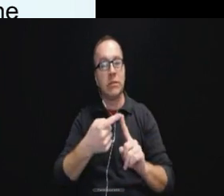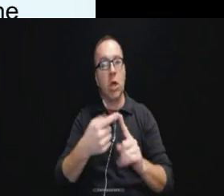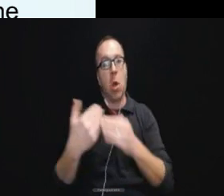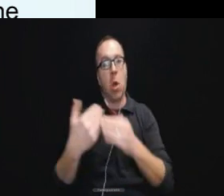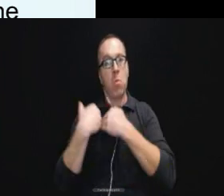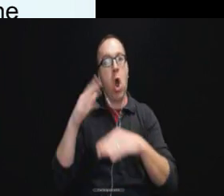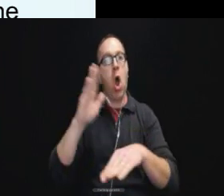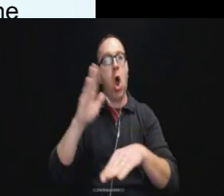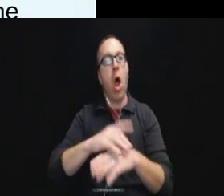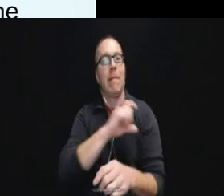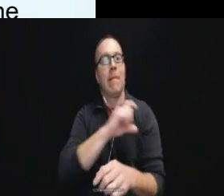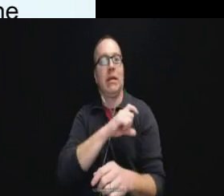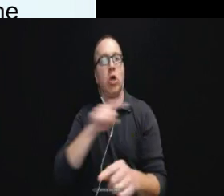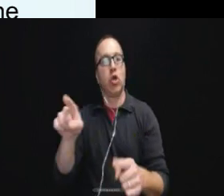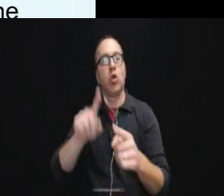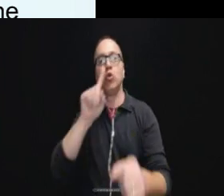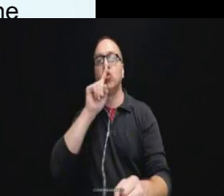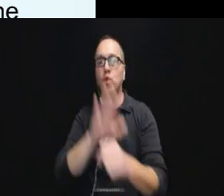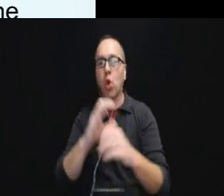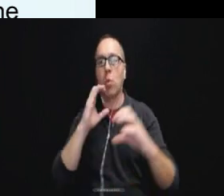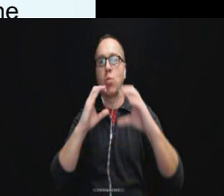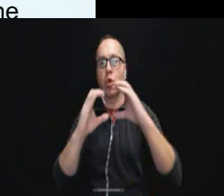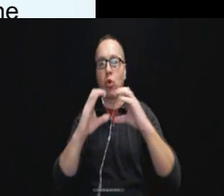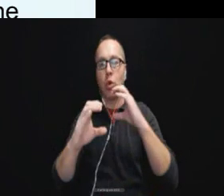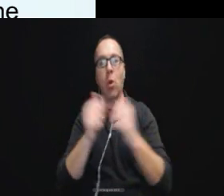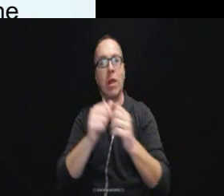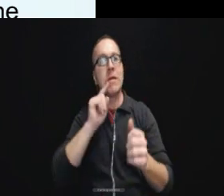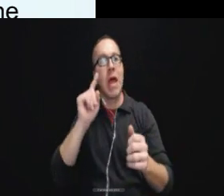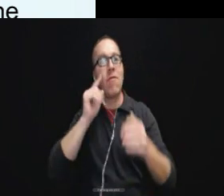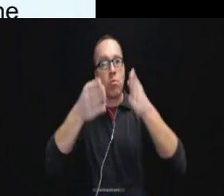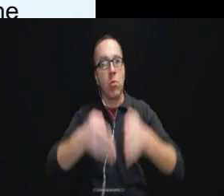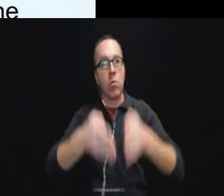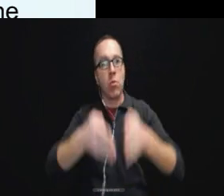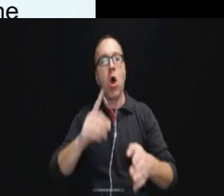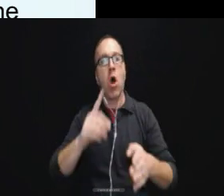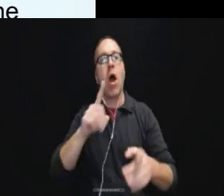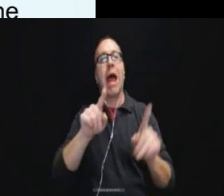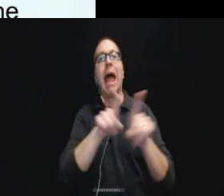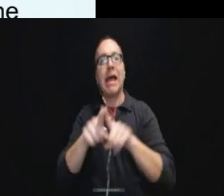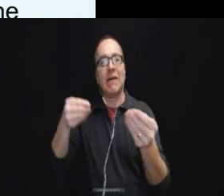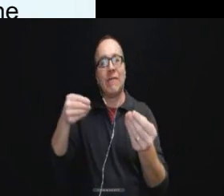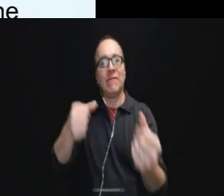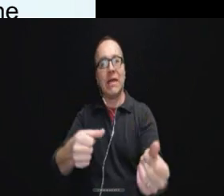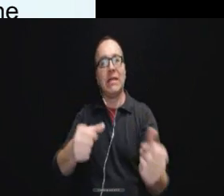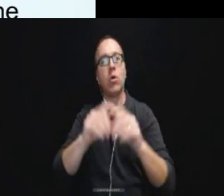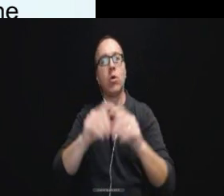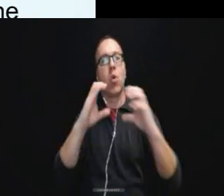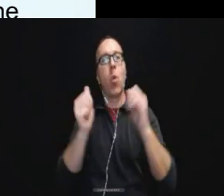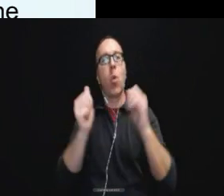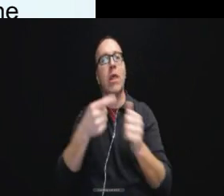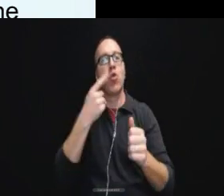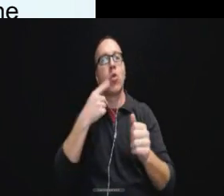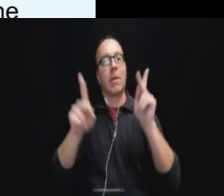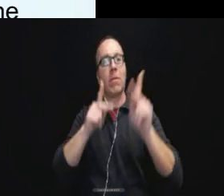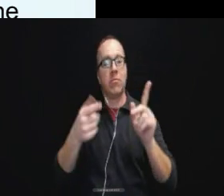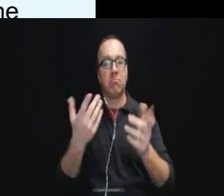to ensure that communications with deaf individuals are as effective as communications with hearing individuals.